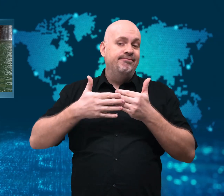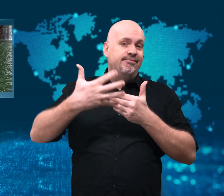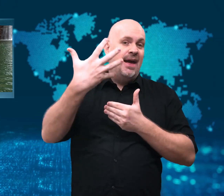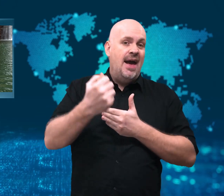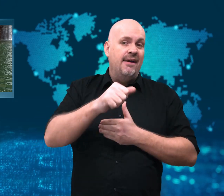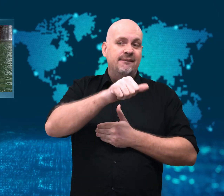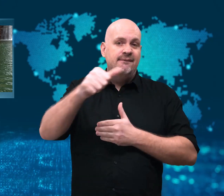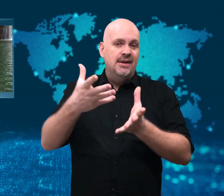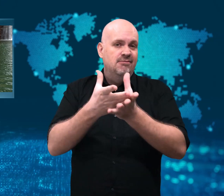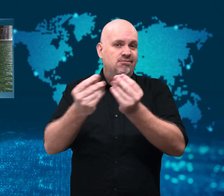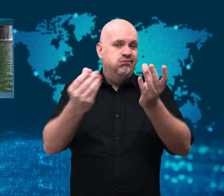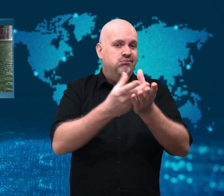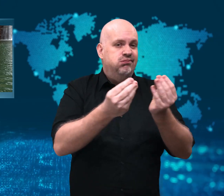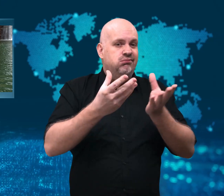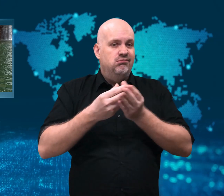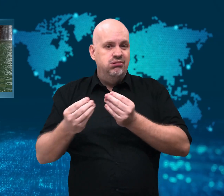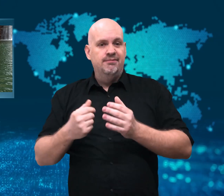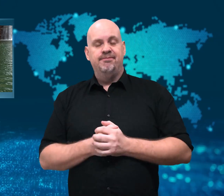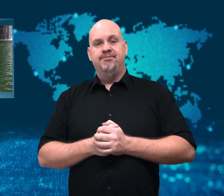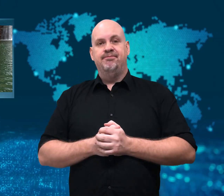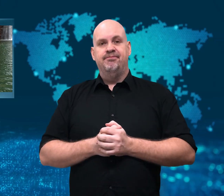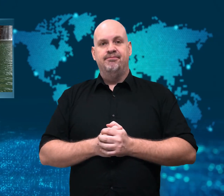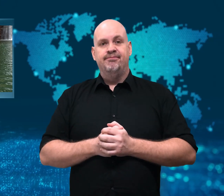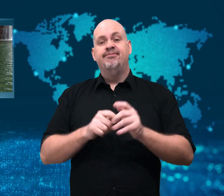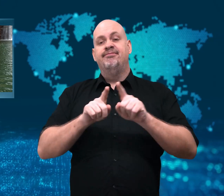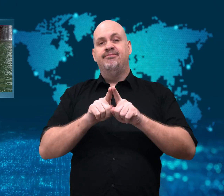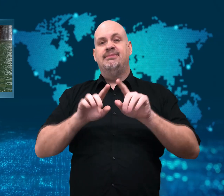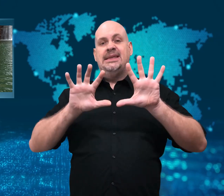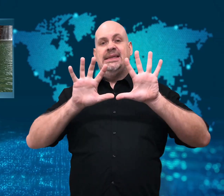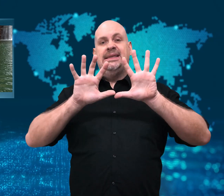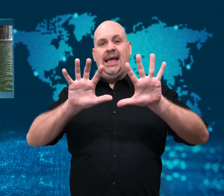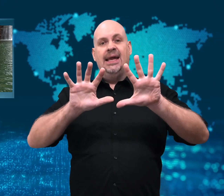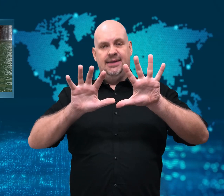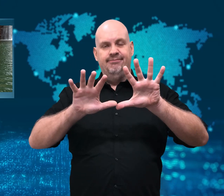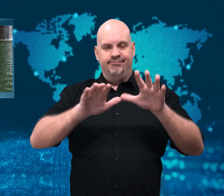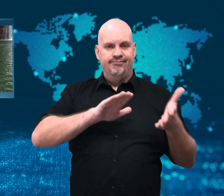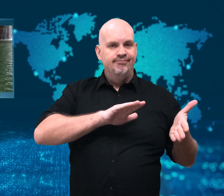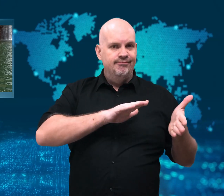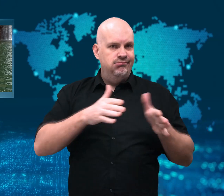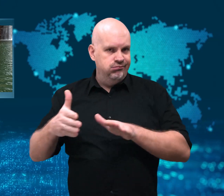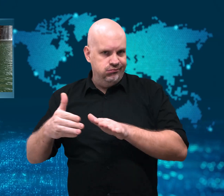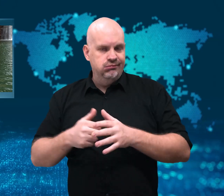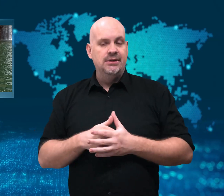Police have confirmed that at least 32 were injured,